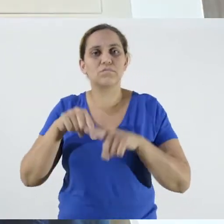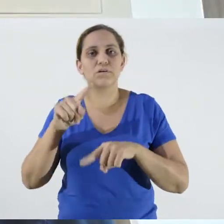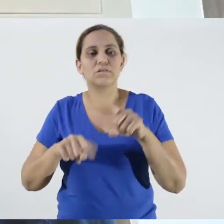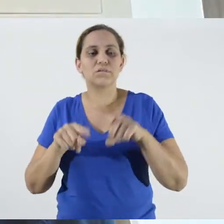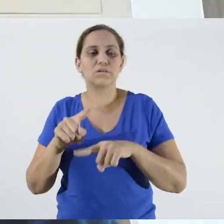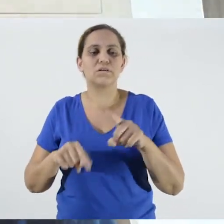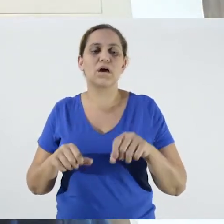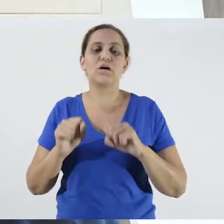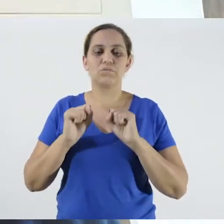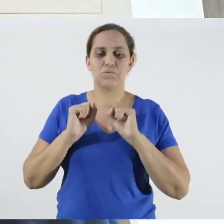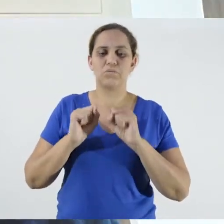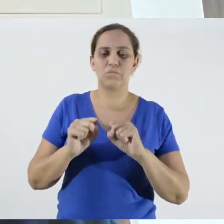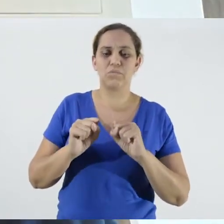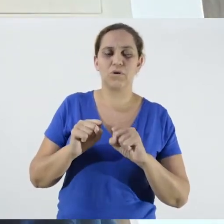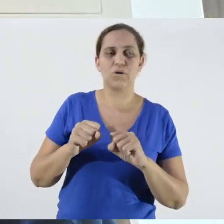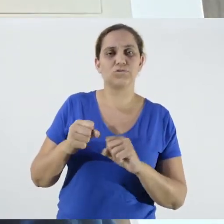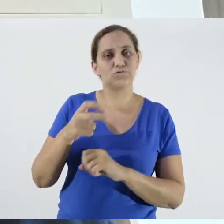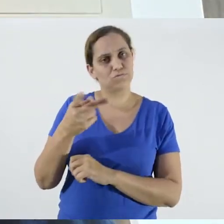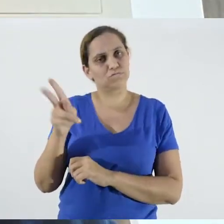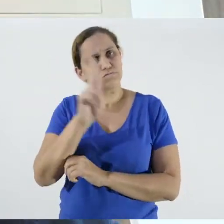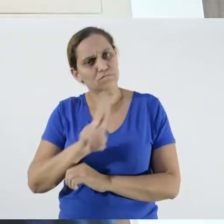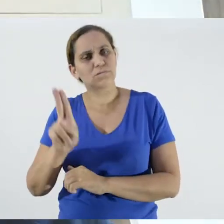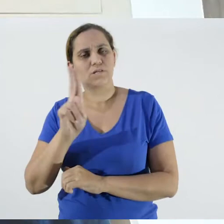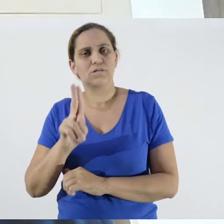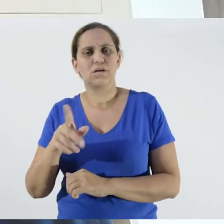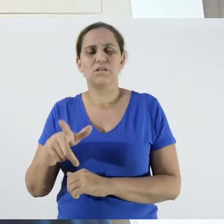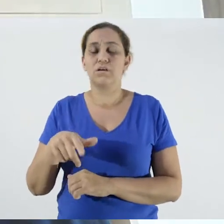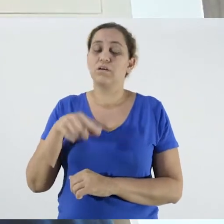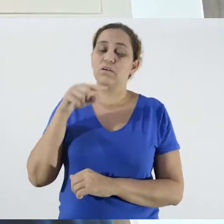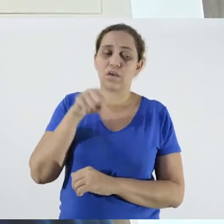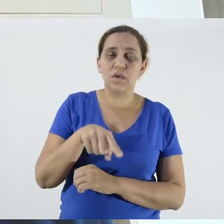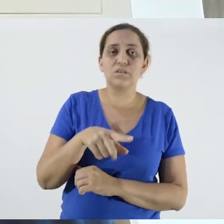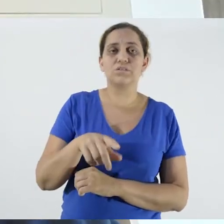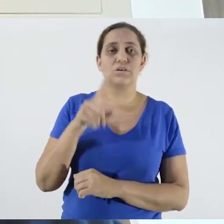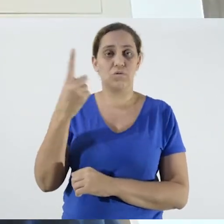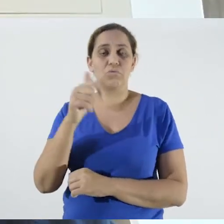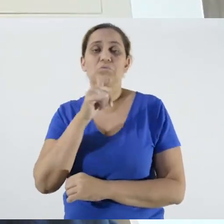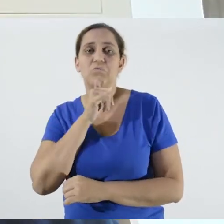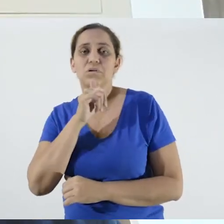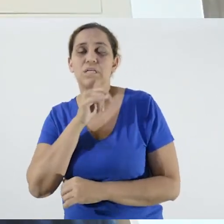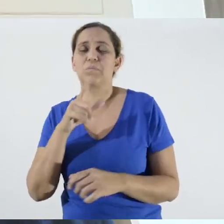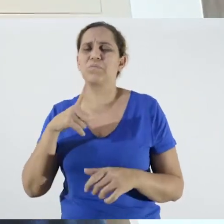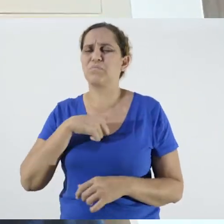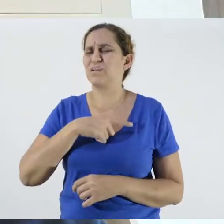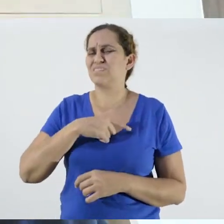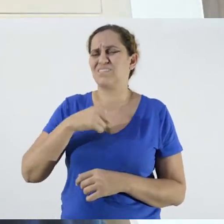This is one example. There are others. It is important to report that